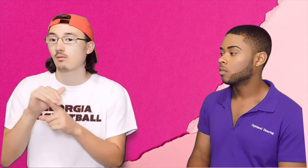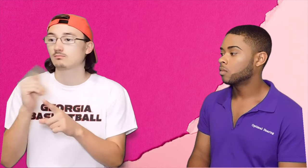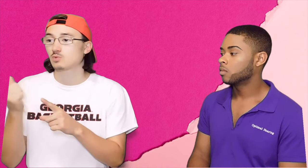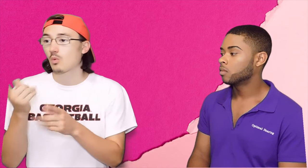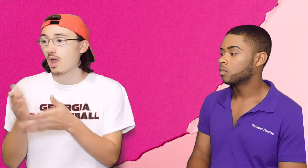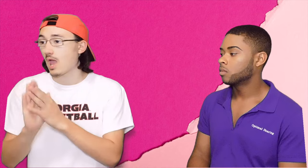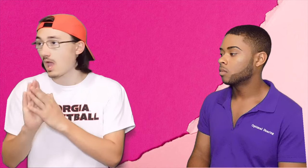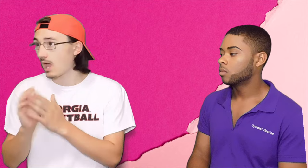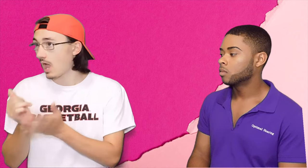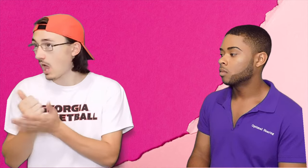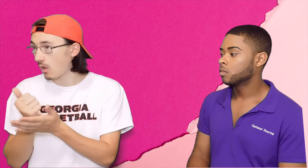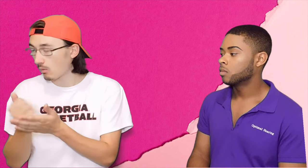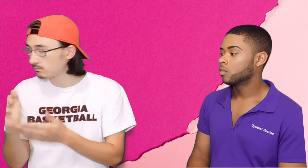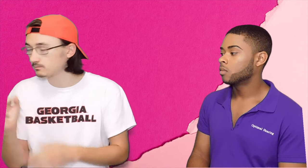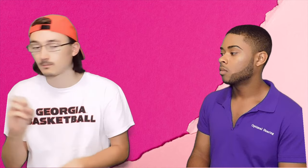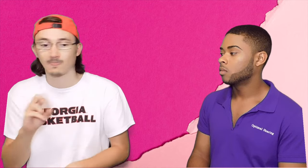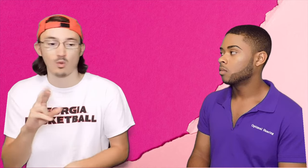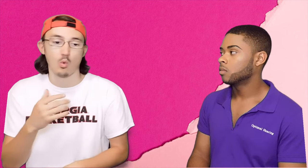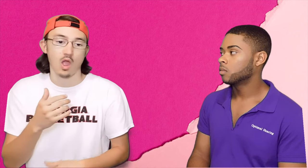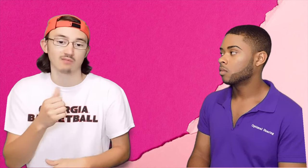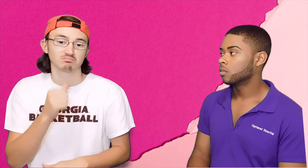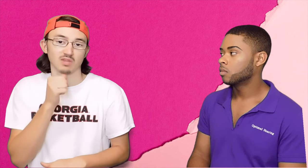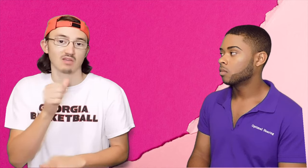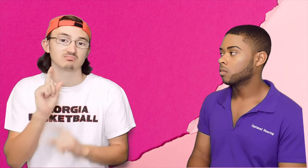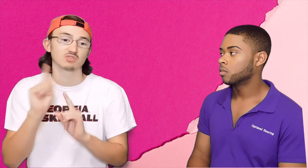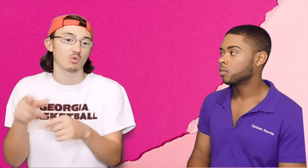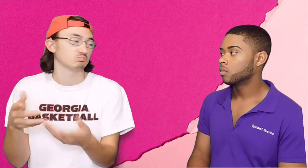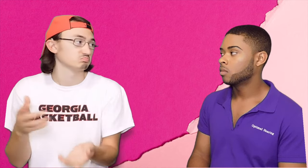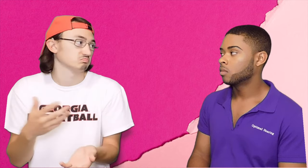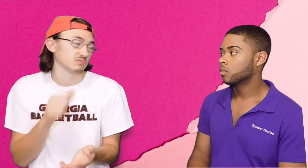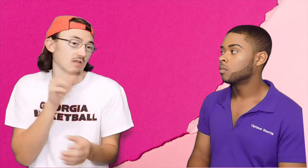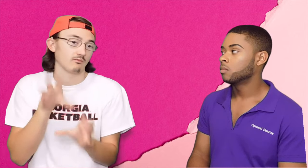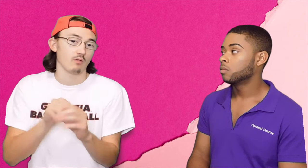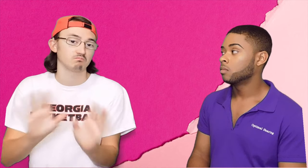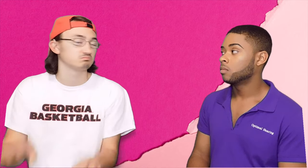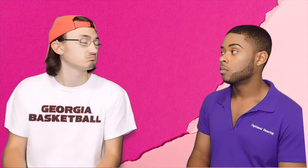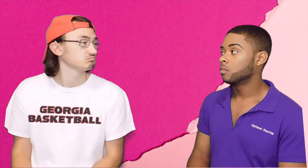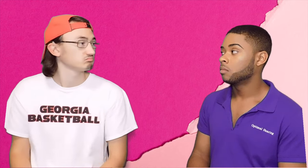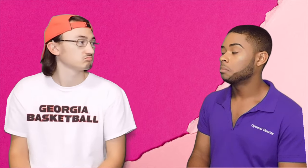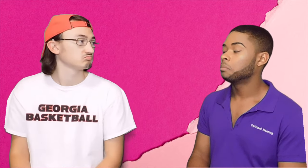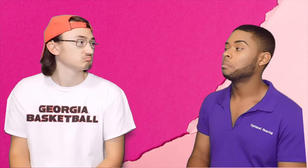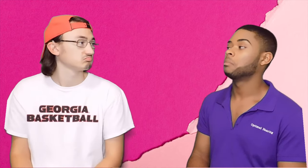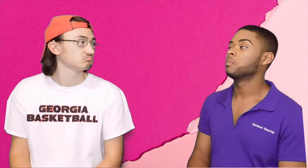or ask someone to help me or I just don't go, I just don't participate in that